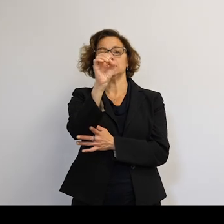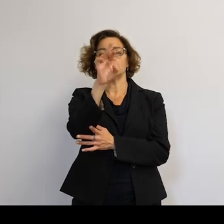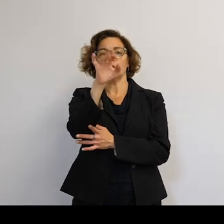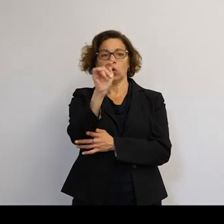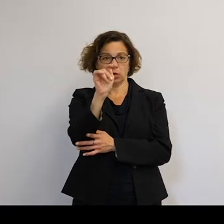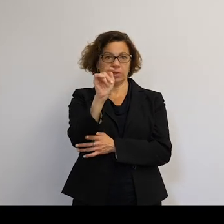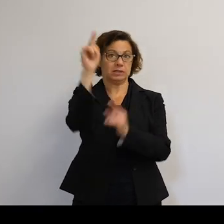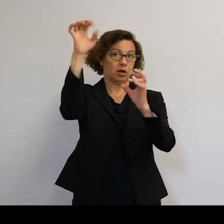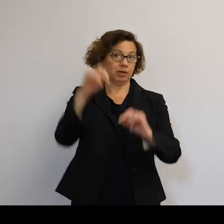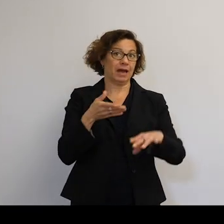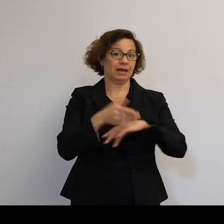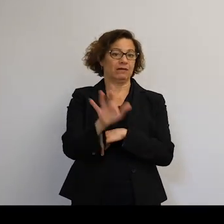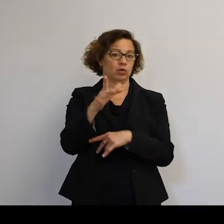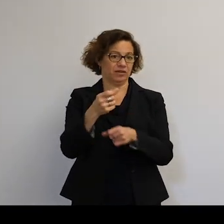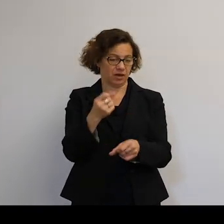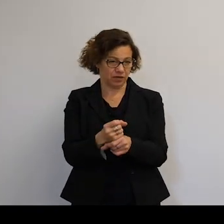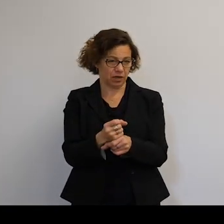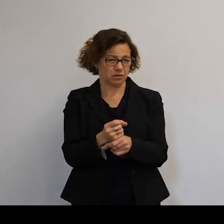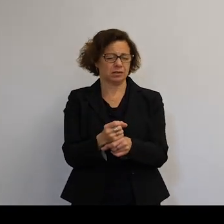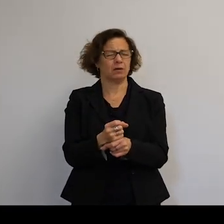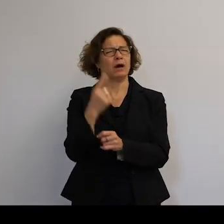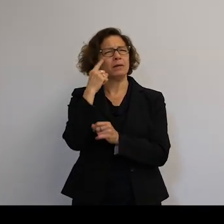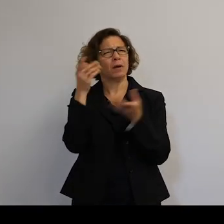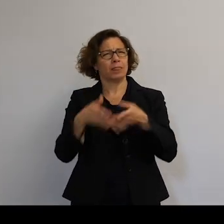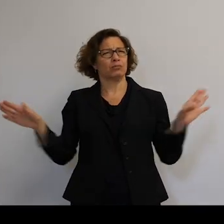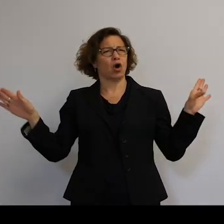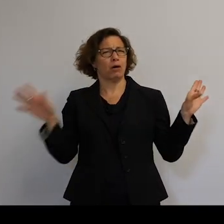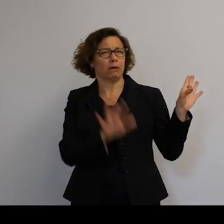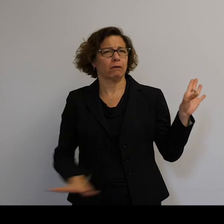And that made me wonder about the broader context.